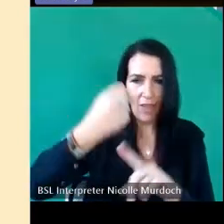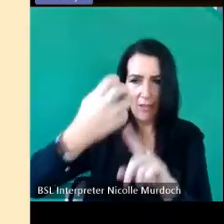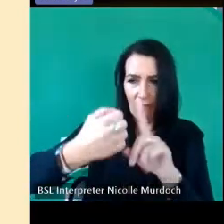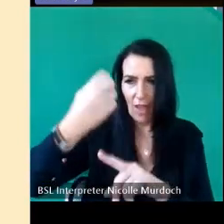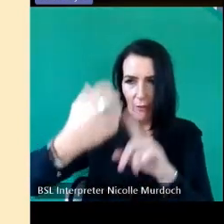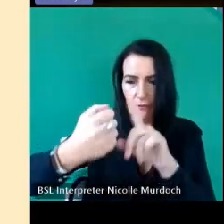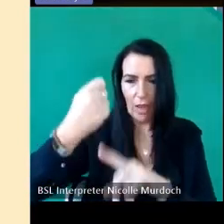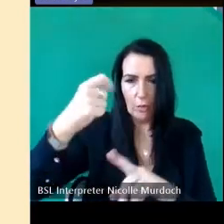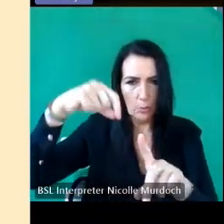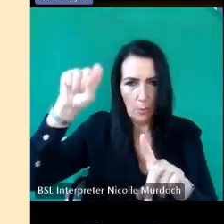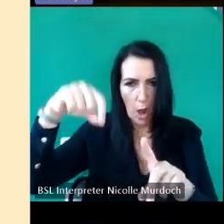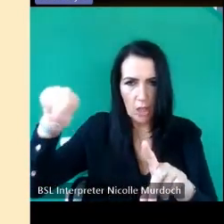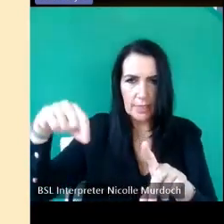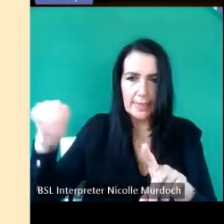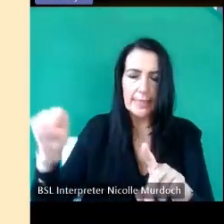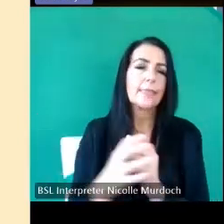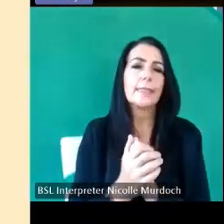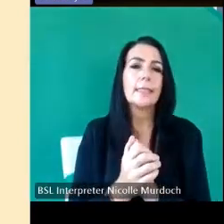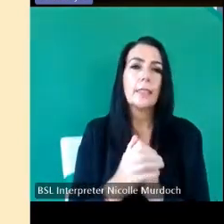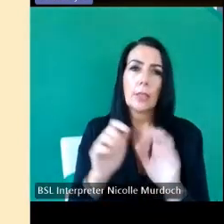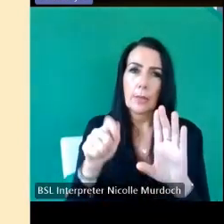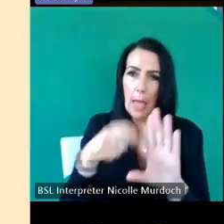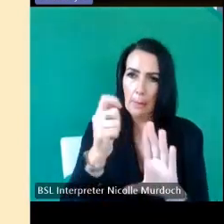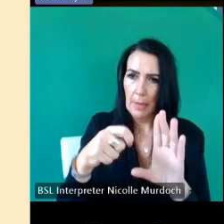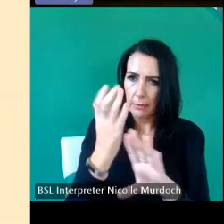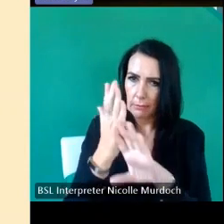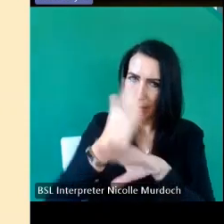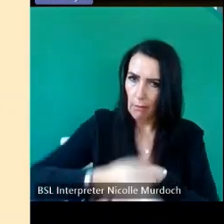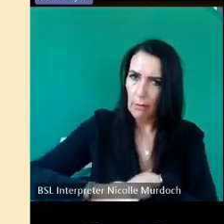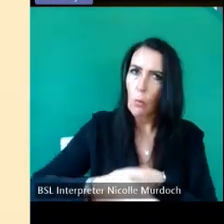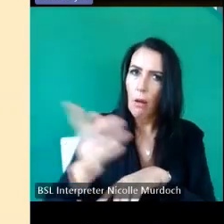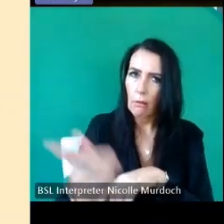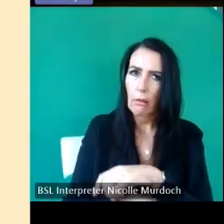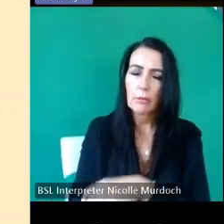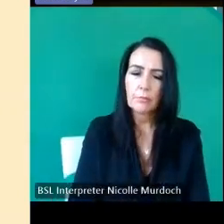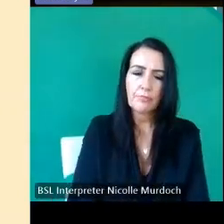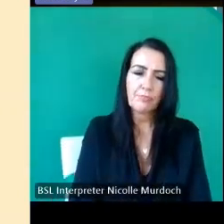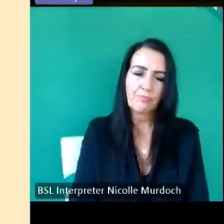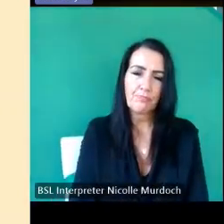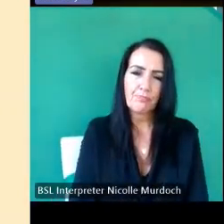door so that makes were very busy doing a lot of different work there and that was found at